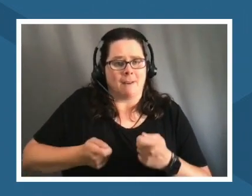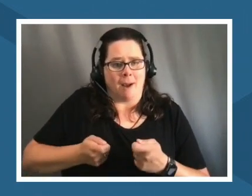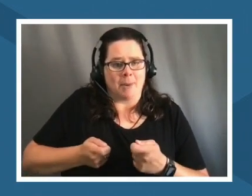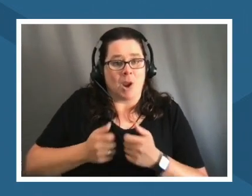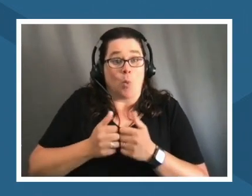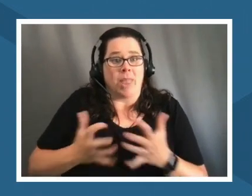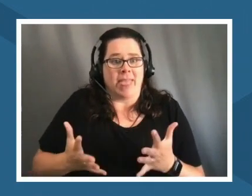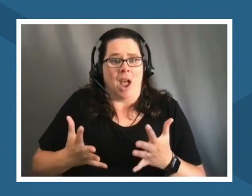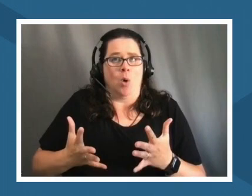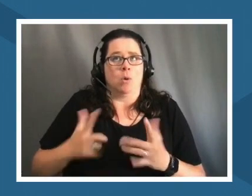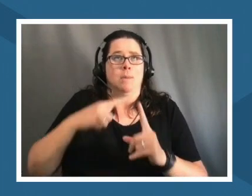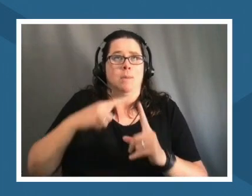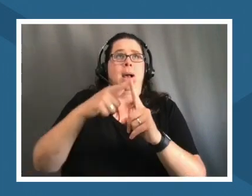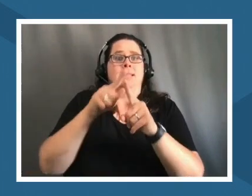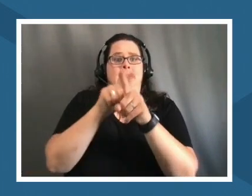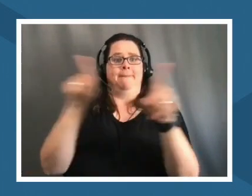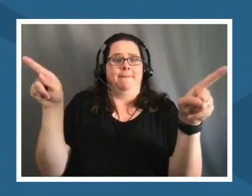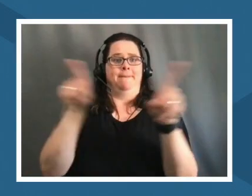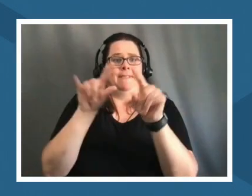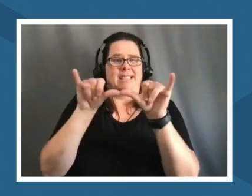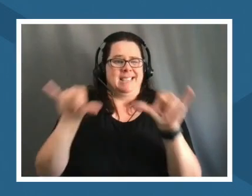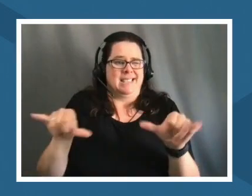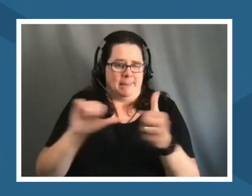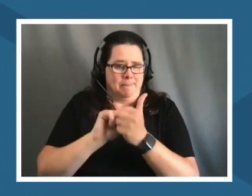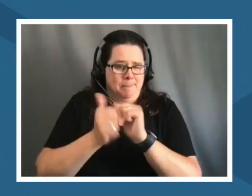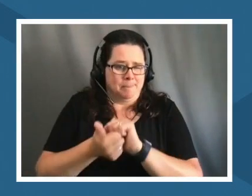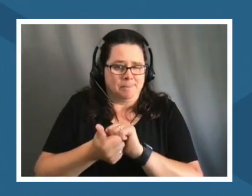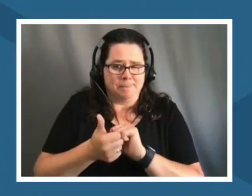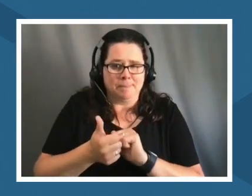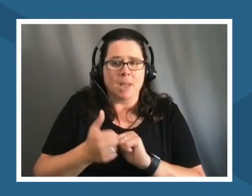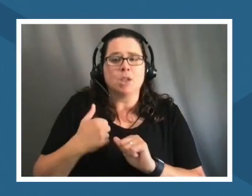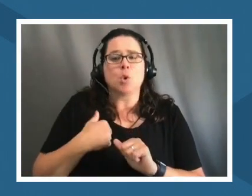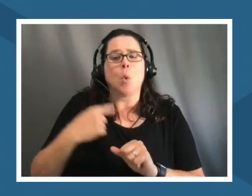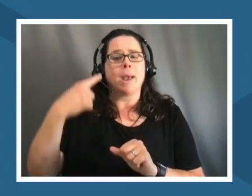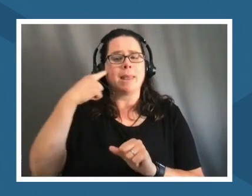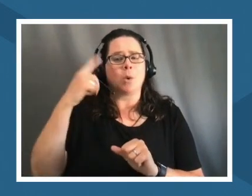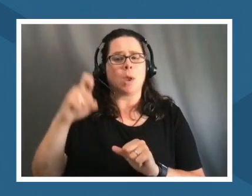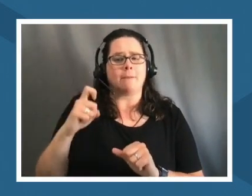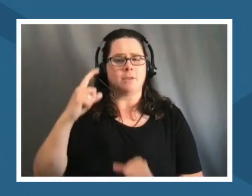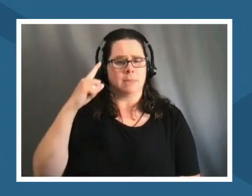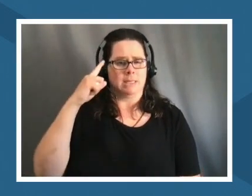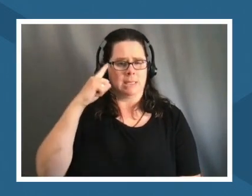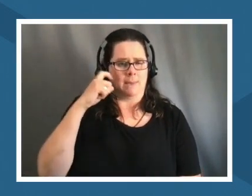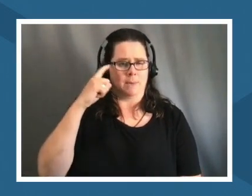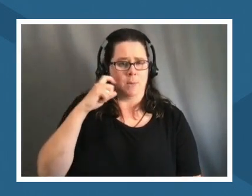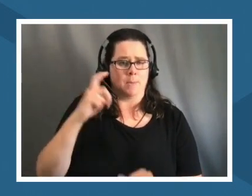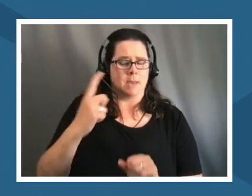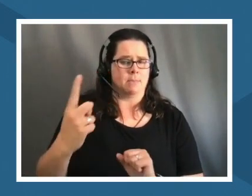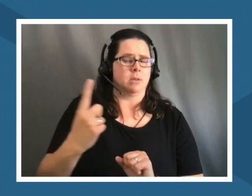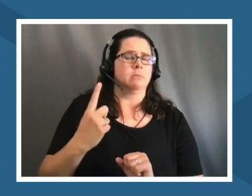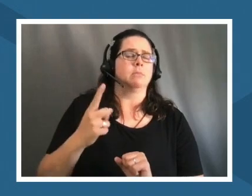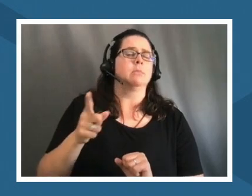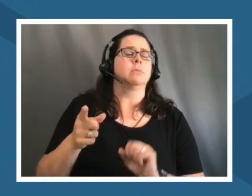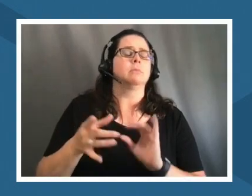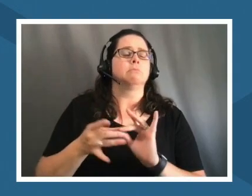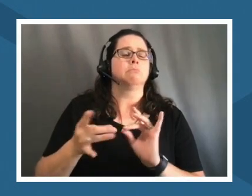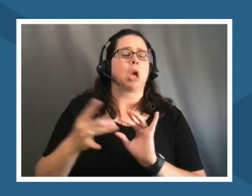or meaningful change actually happen so i think we need to be skeptical when we hear people coming to us with